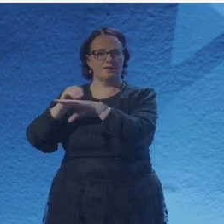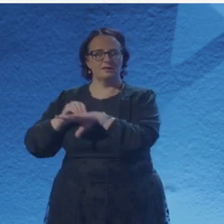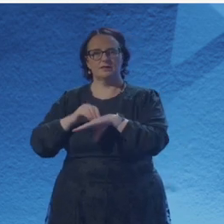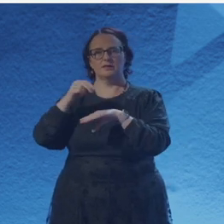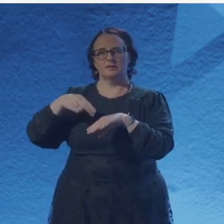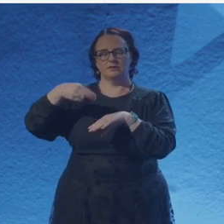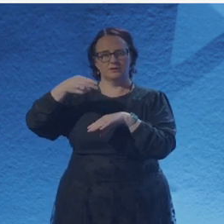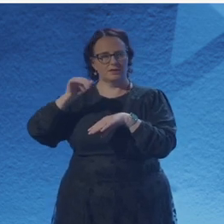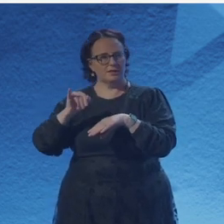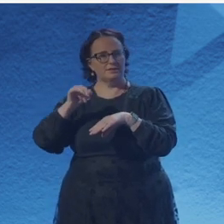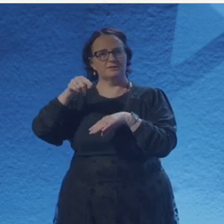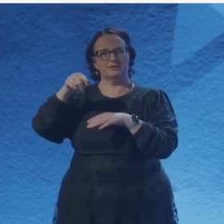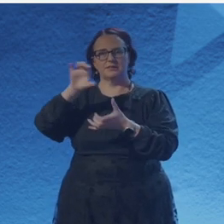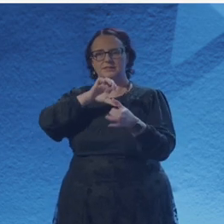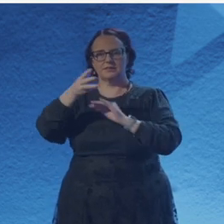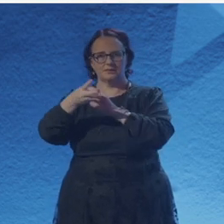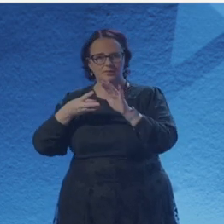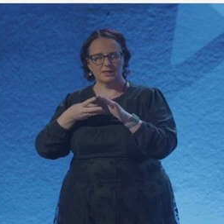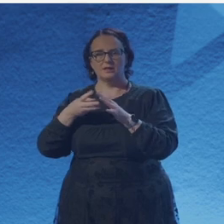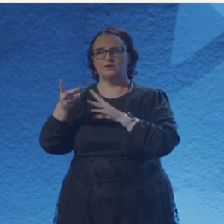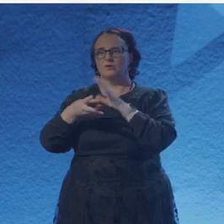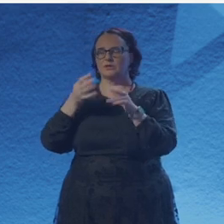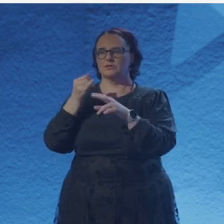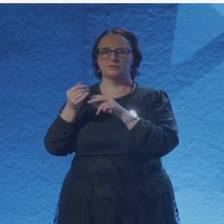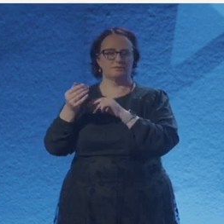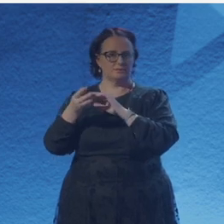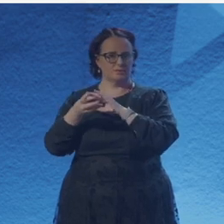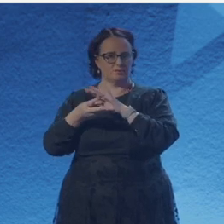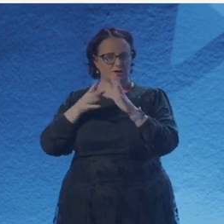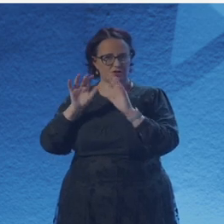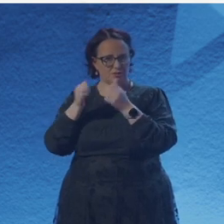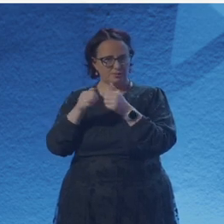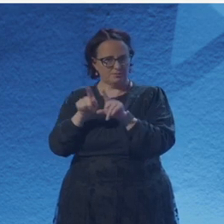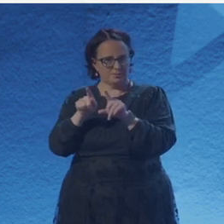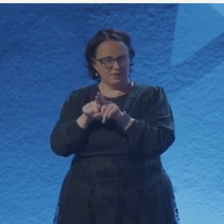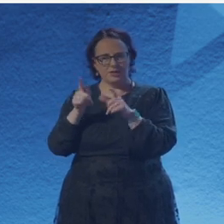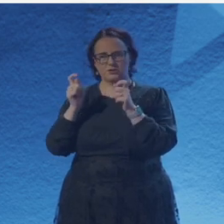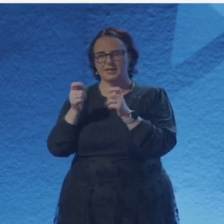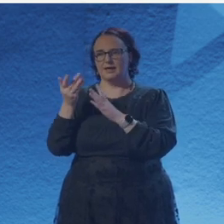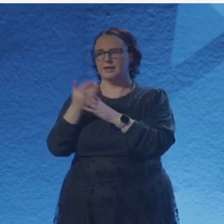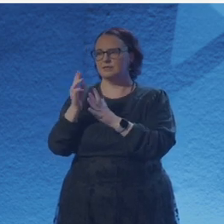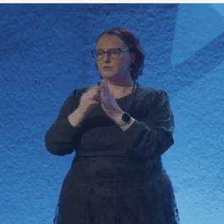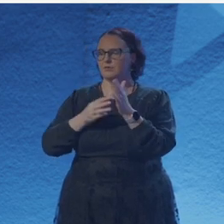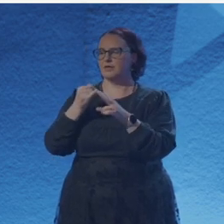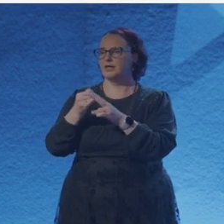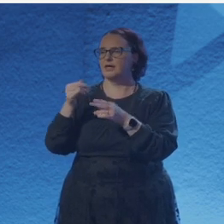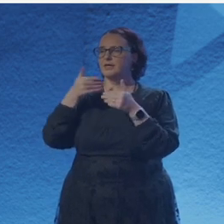this time with a specific focus on minoritised voices in STEM. So I applied for an Arts Council Project award and we got it.